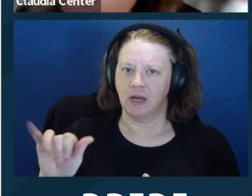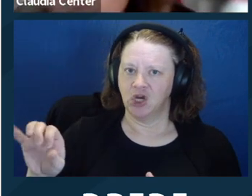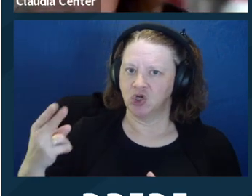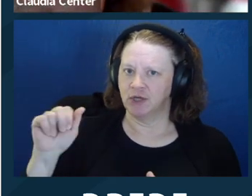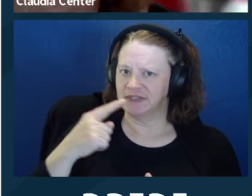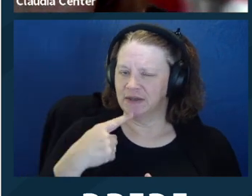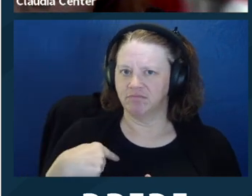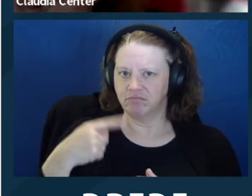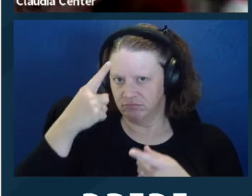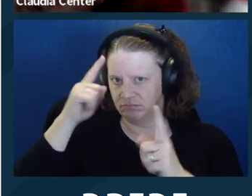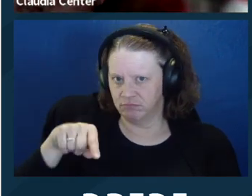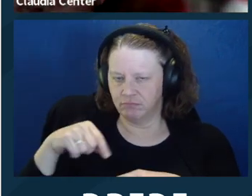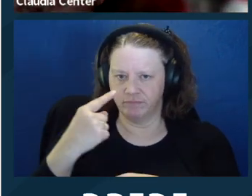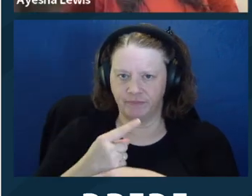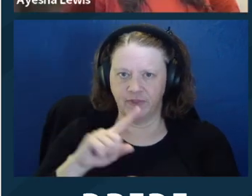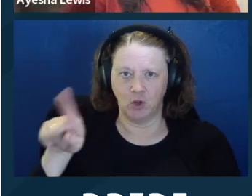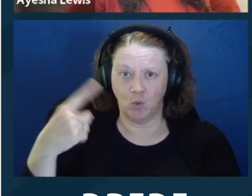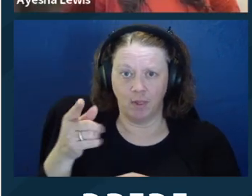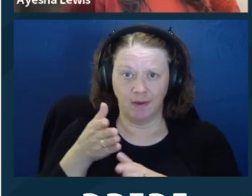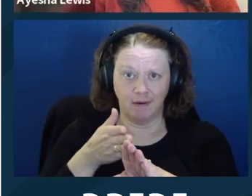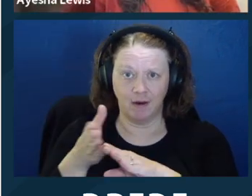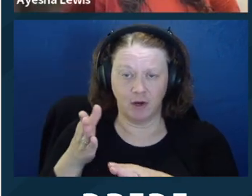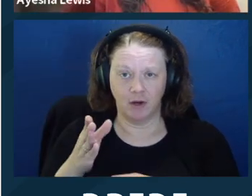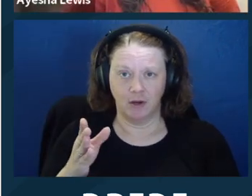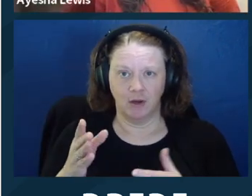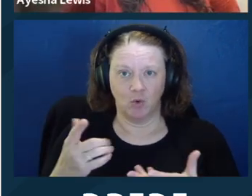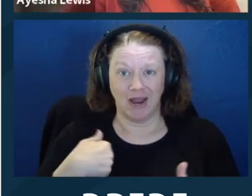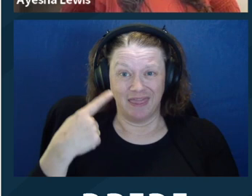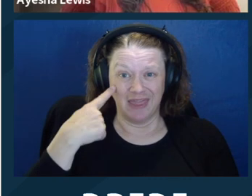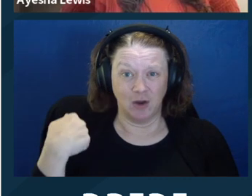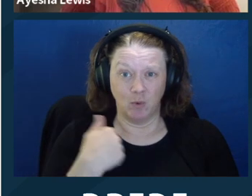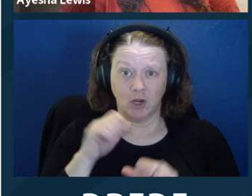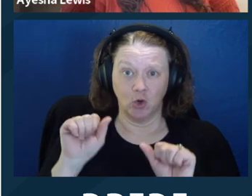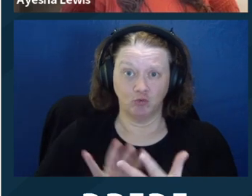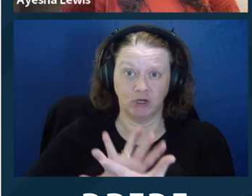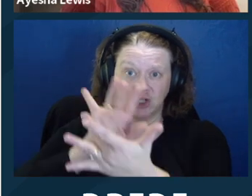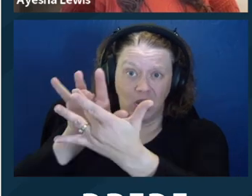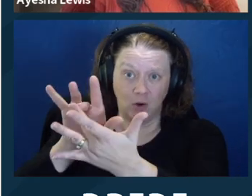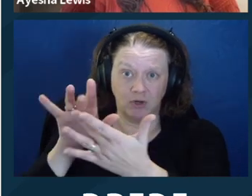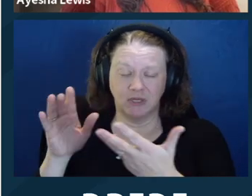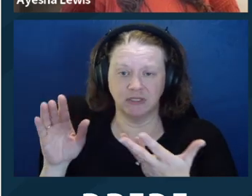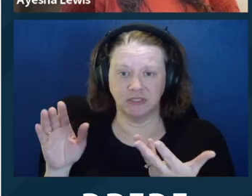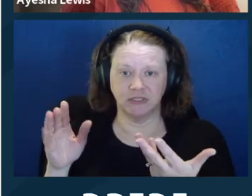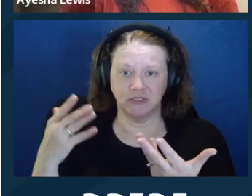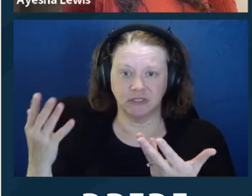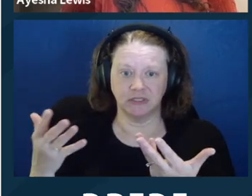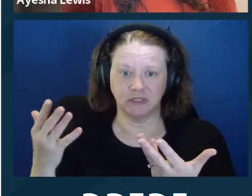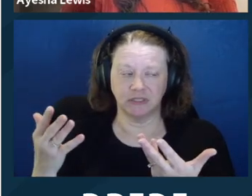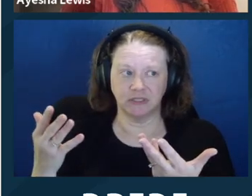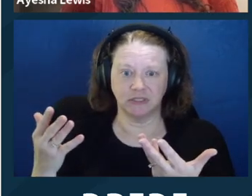I think that's correct. I mean, the only sort of area where I think